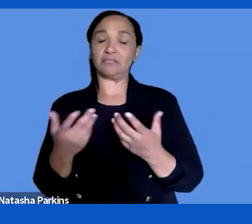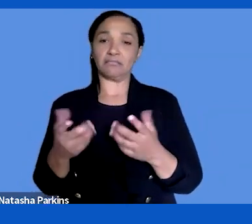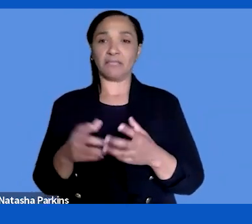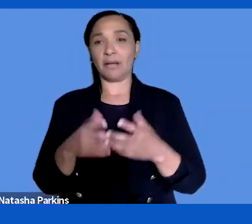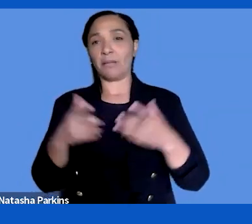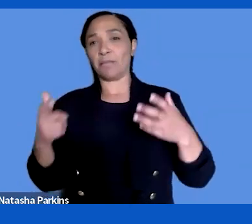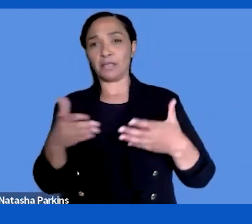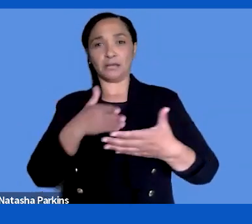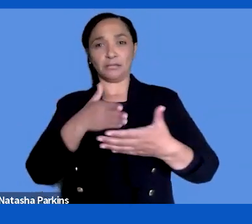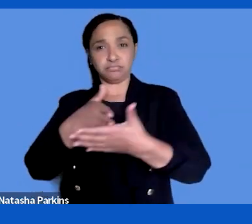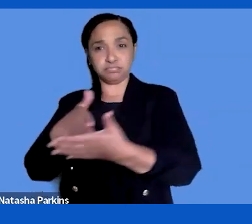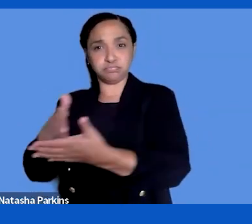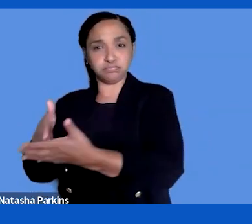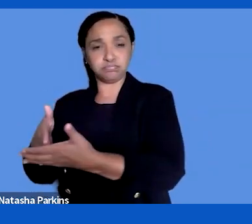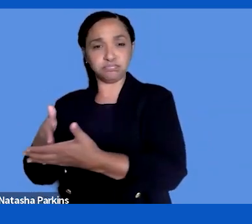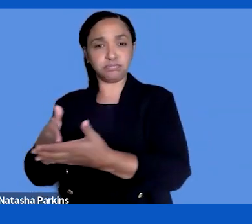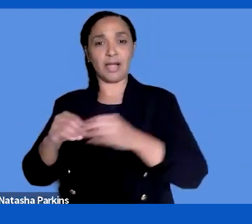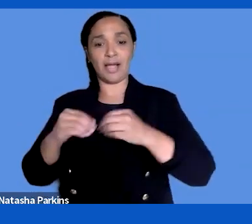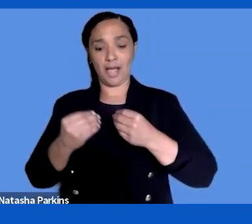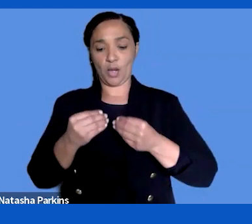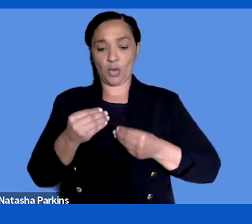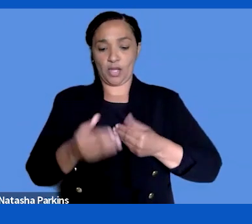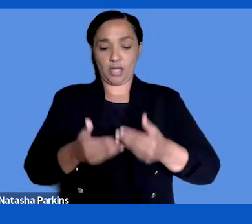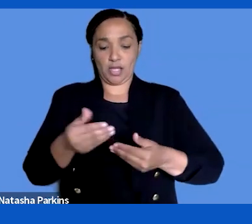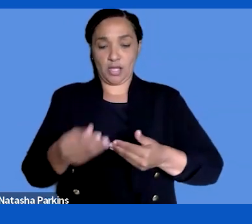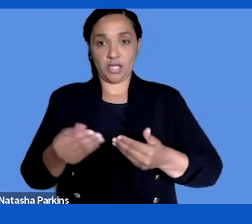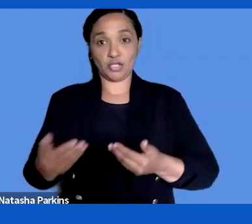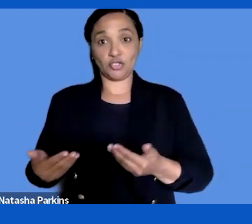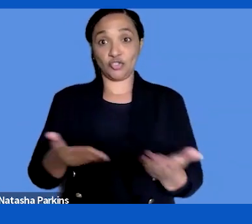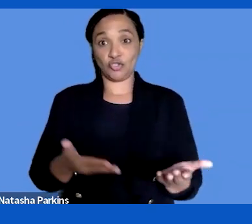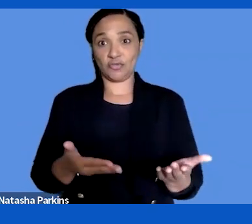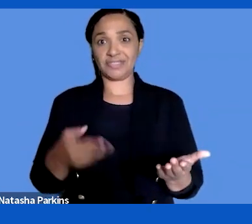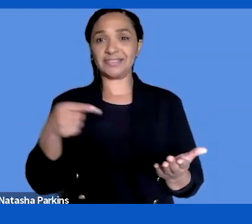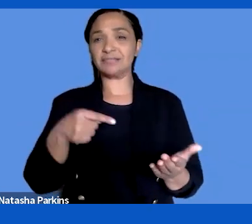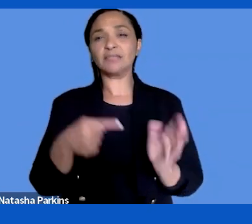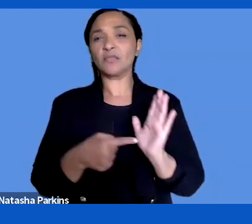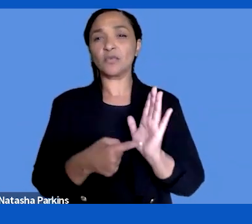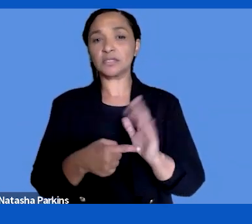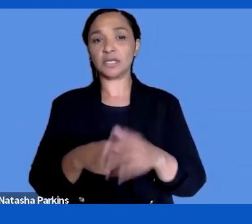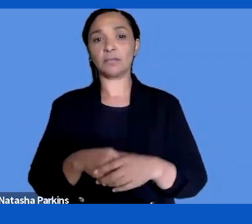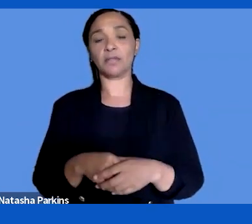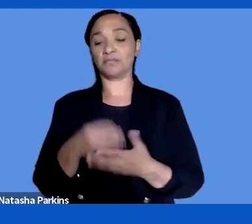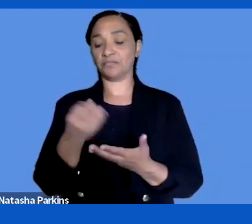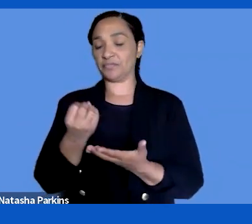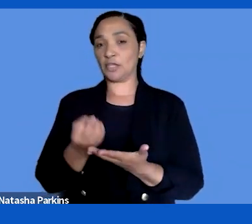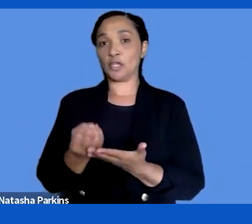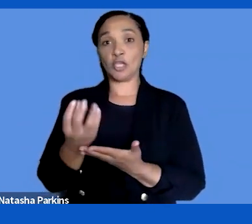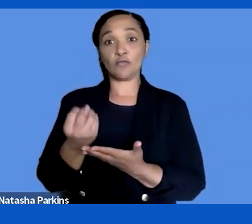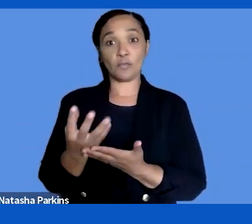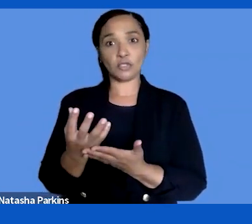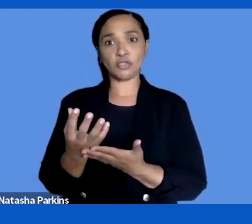might have when using a service for example, a piece of information cannot be perceived